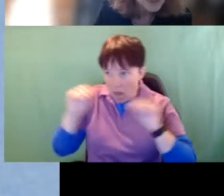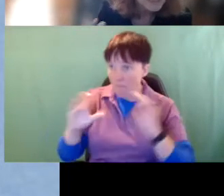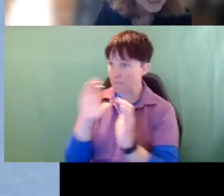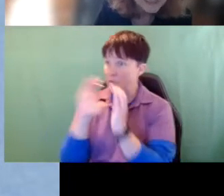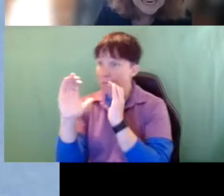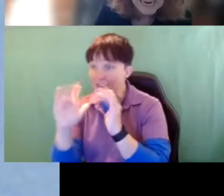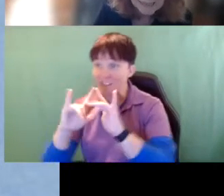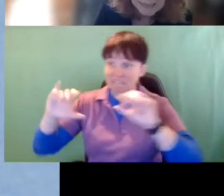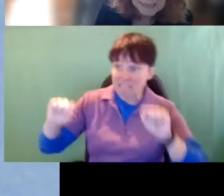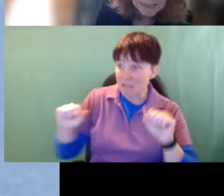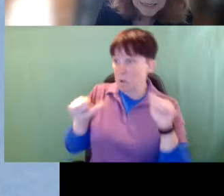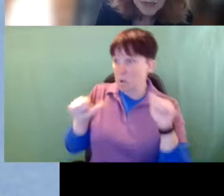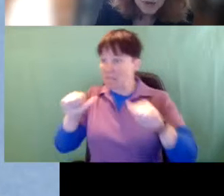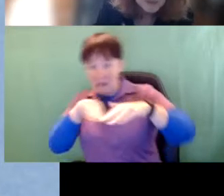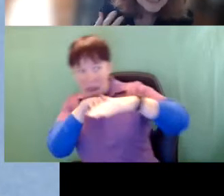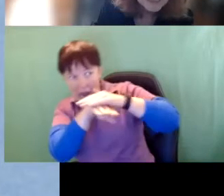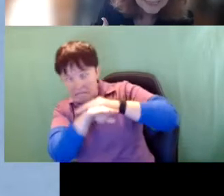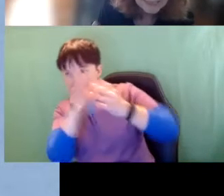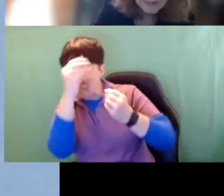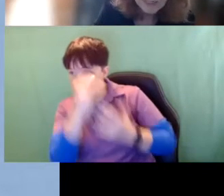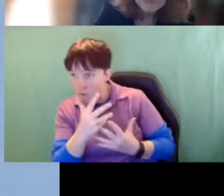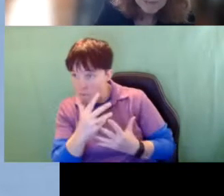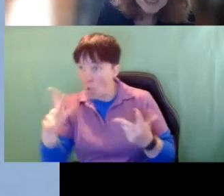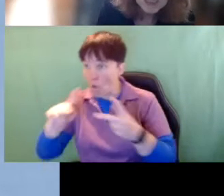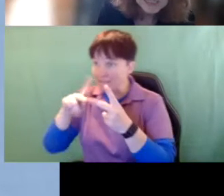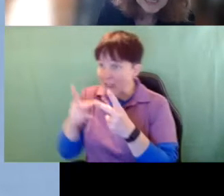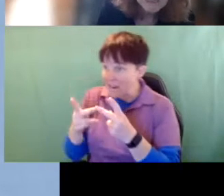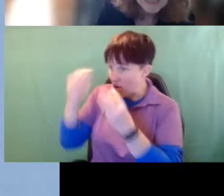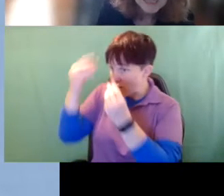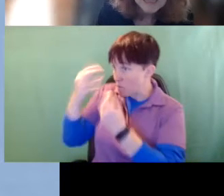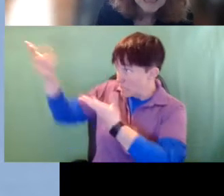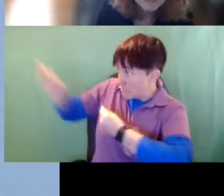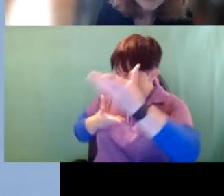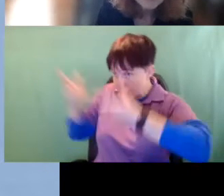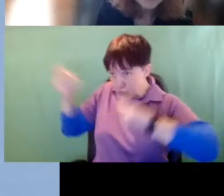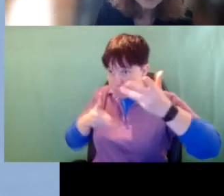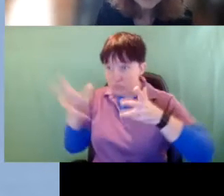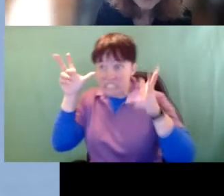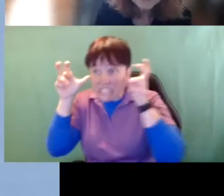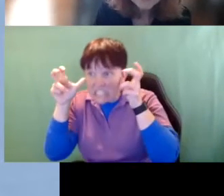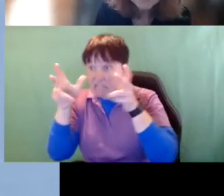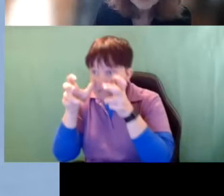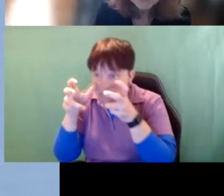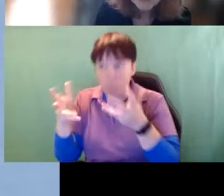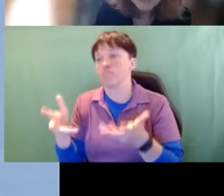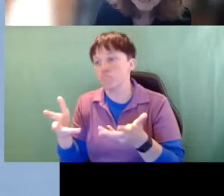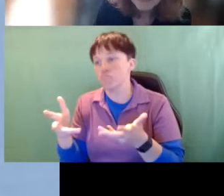system, our ability to access what secondary information is coming in so direct experiences